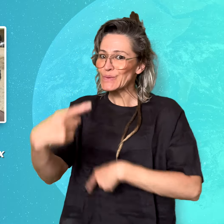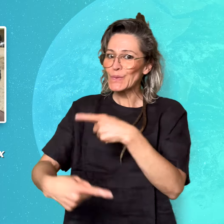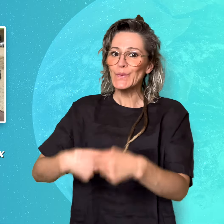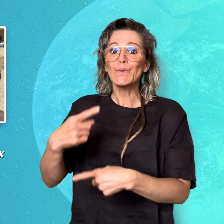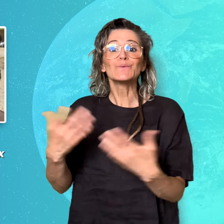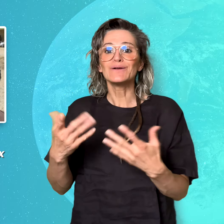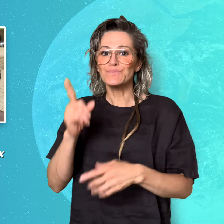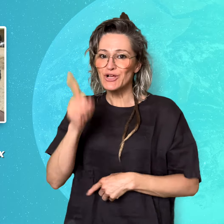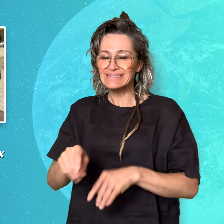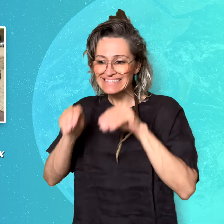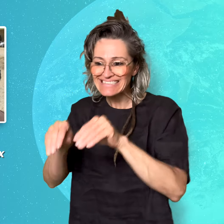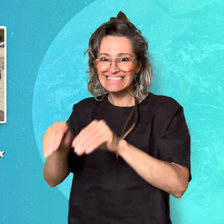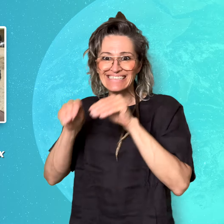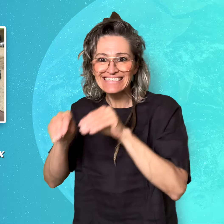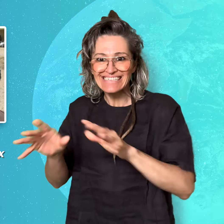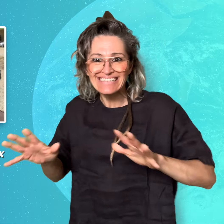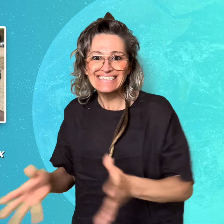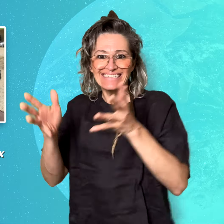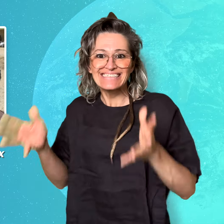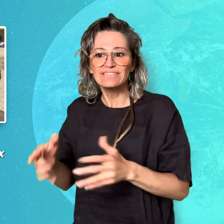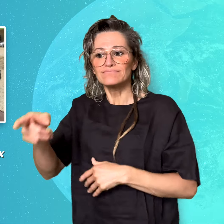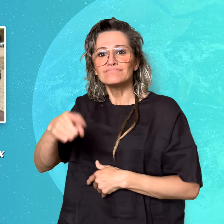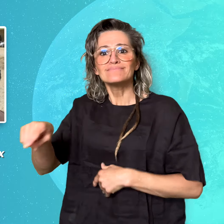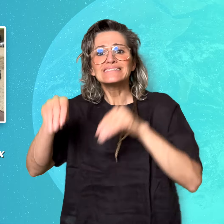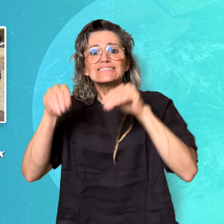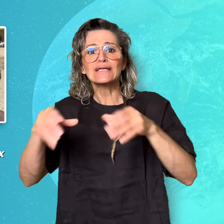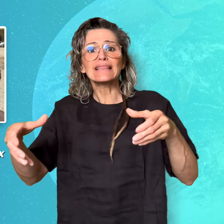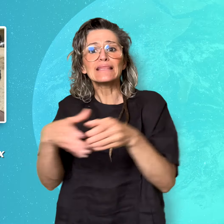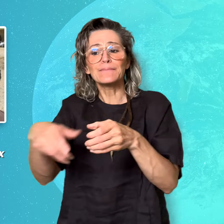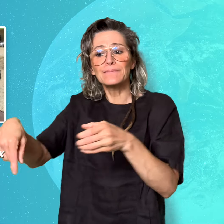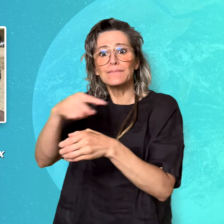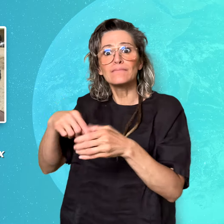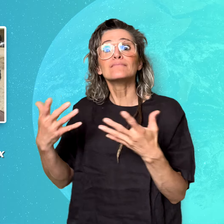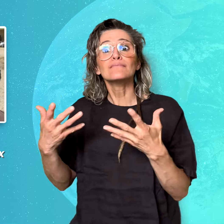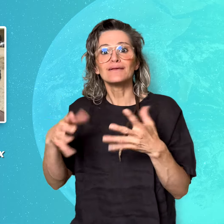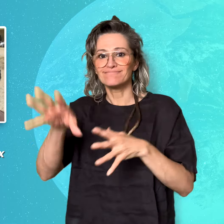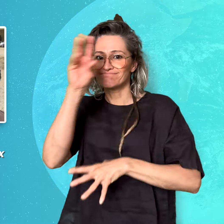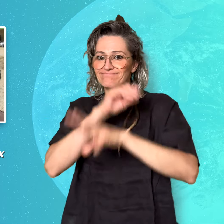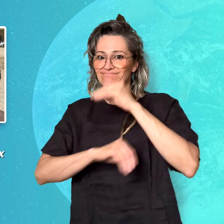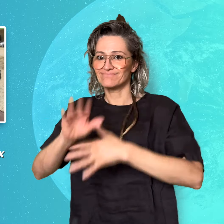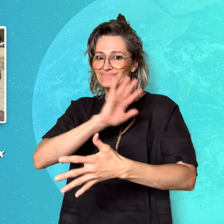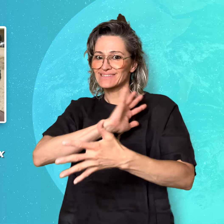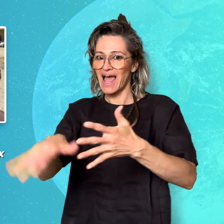there also needs to be ongoing training for the teaching